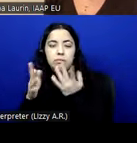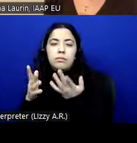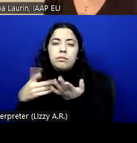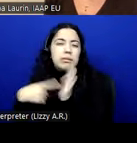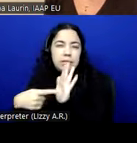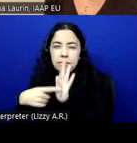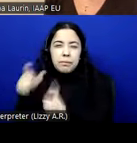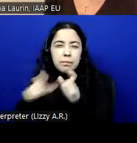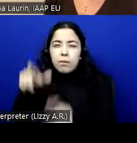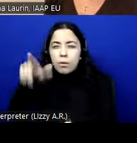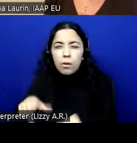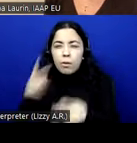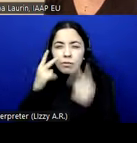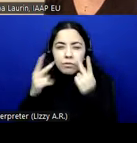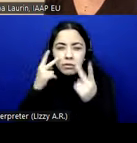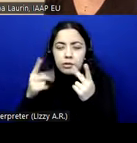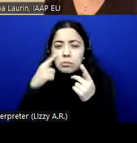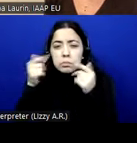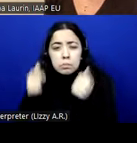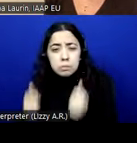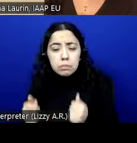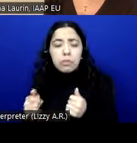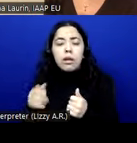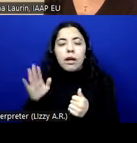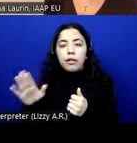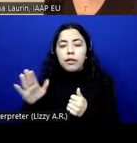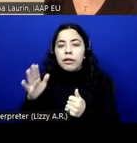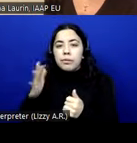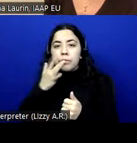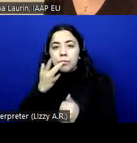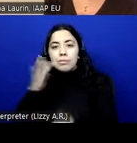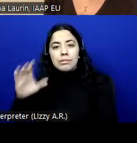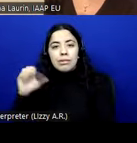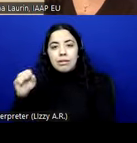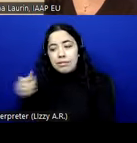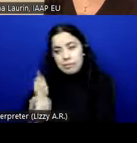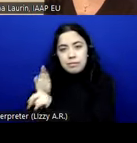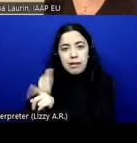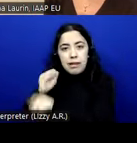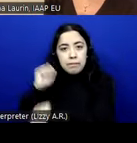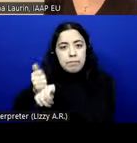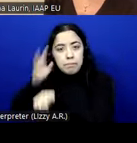people with low vision will have their own created CSS maybe by themselves or maybe with